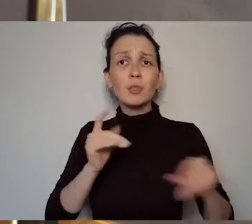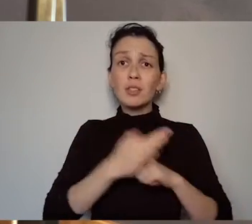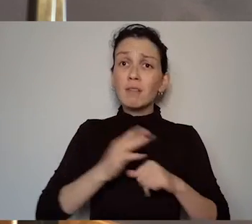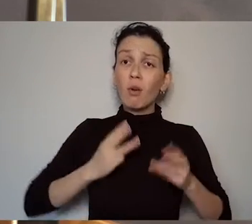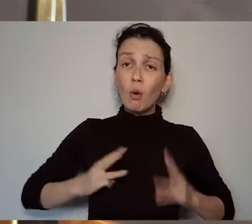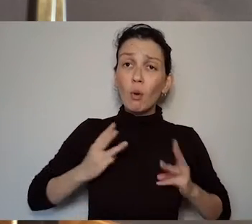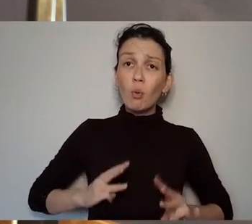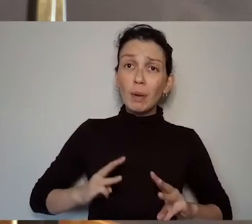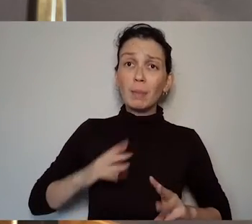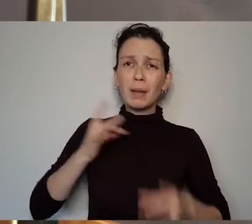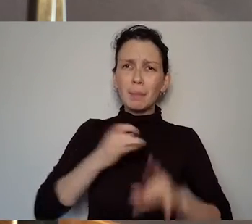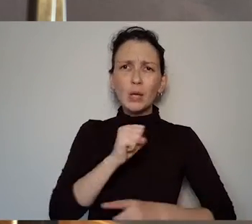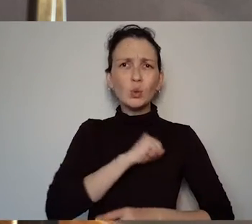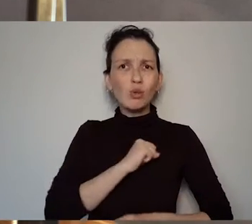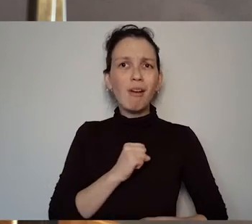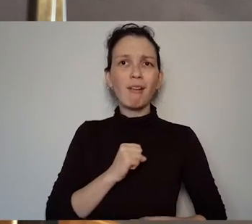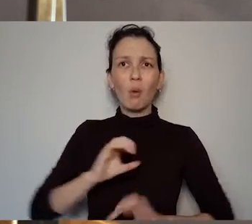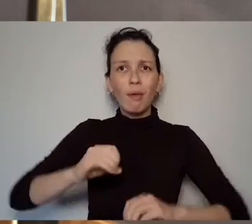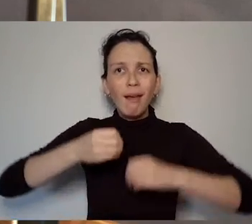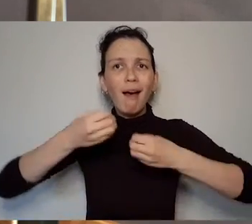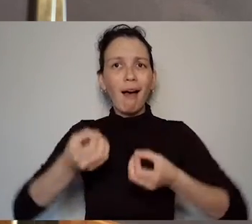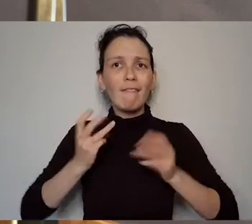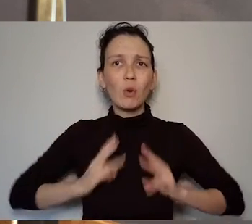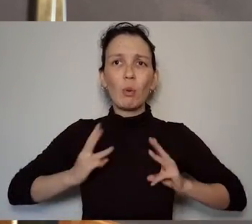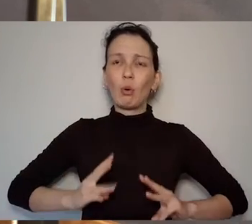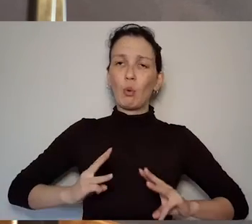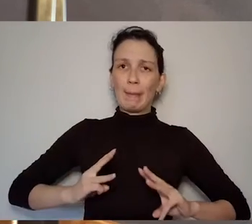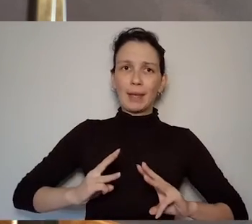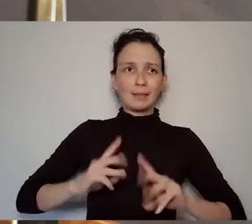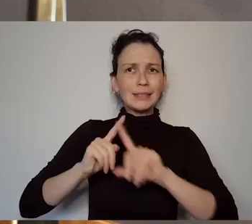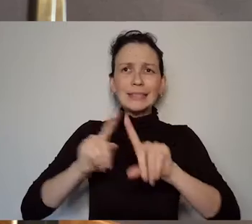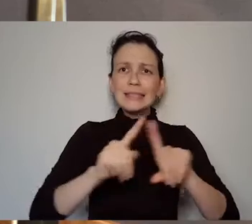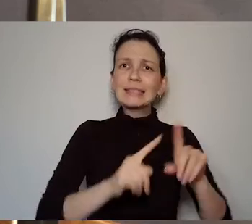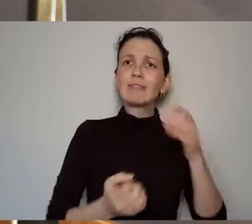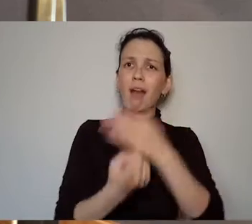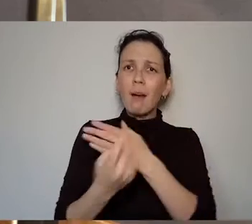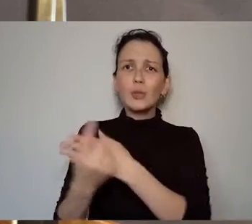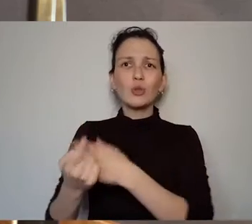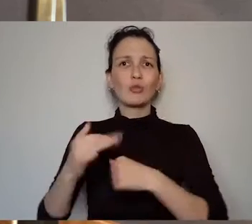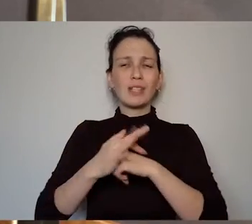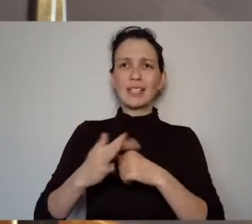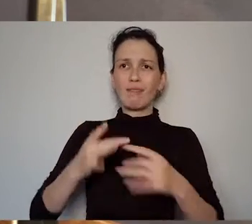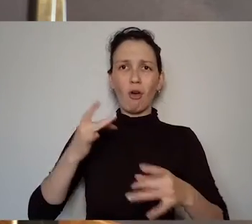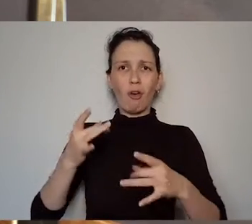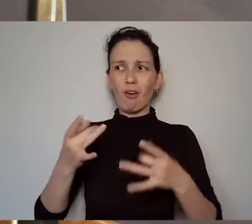opportunities in terms of how they make meaning in their lives. So that's one of the the strands